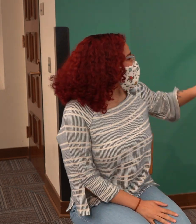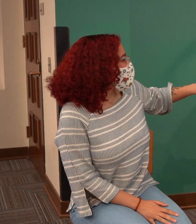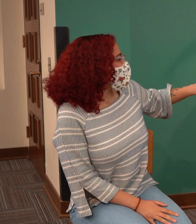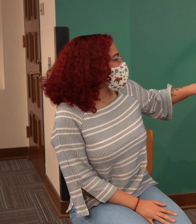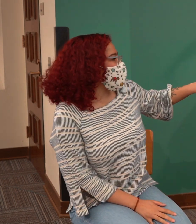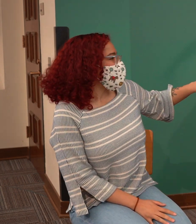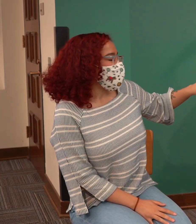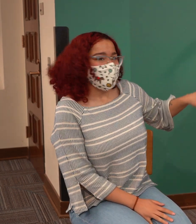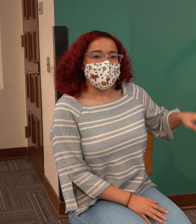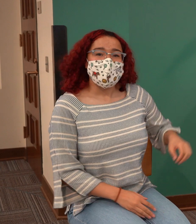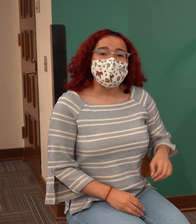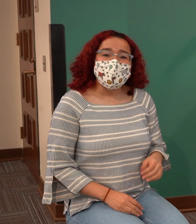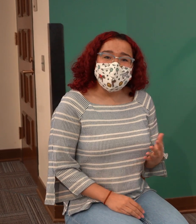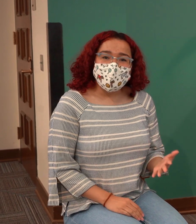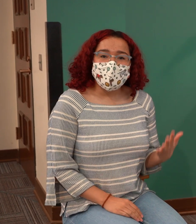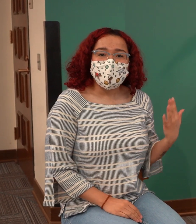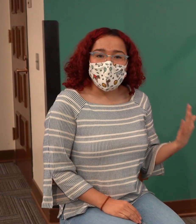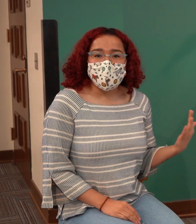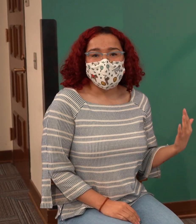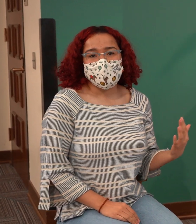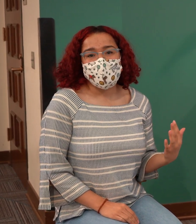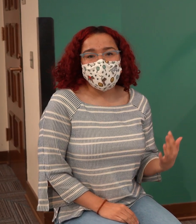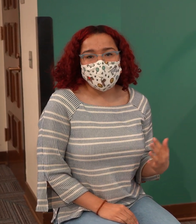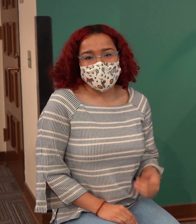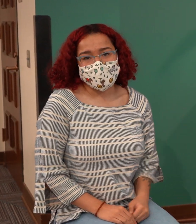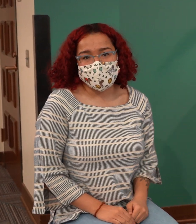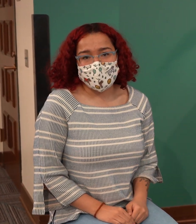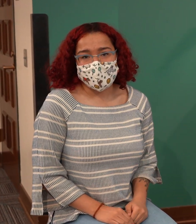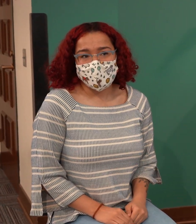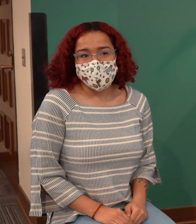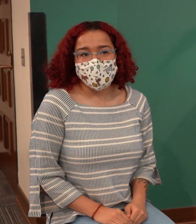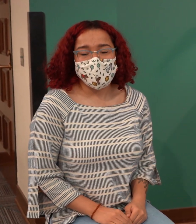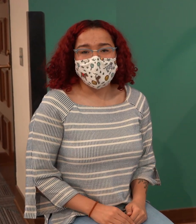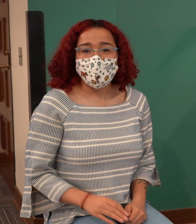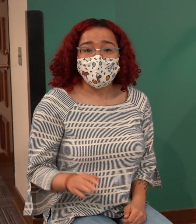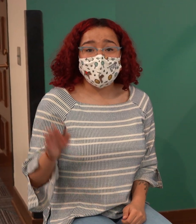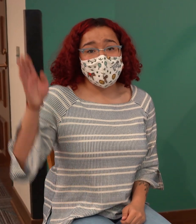I have a very special visitor here with us today.